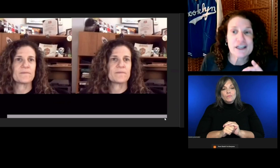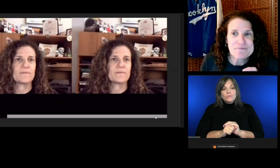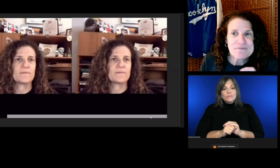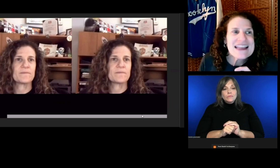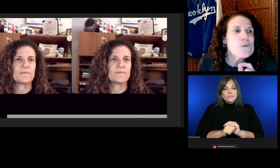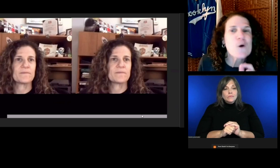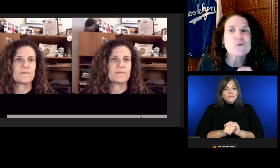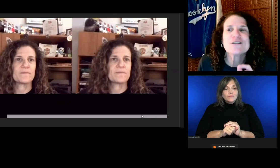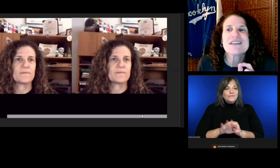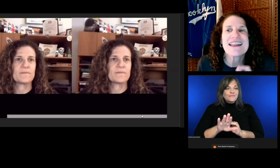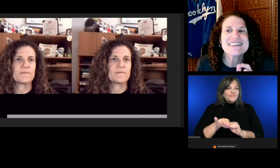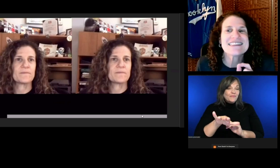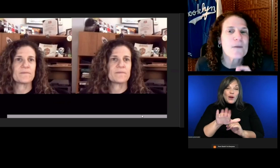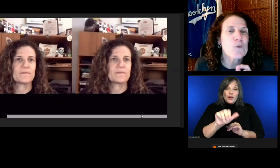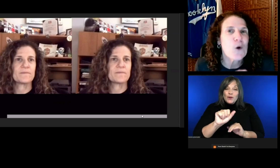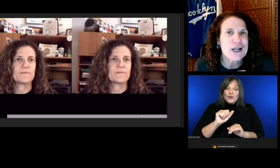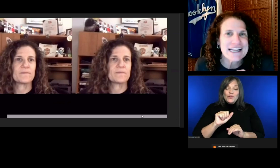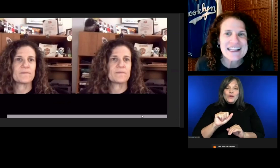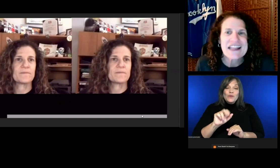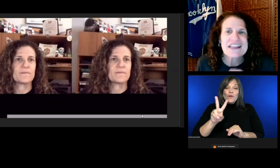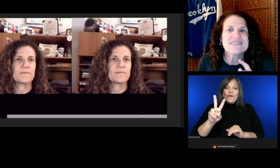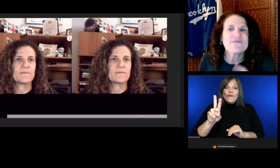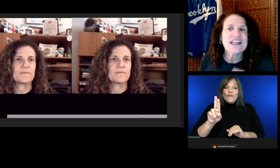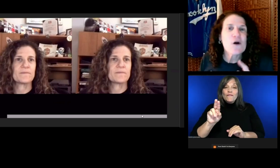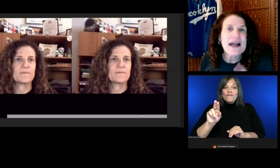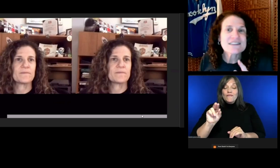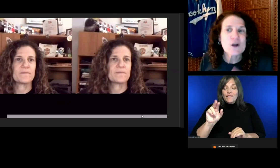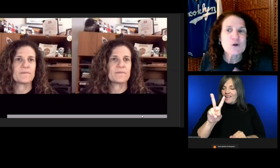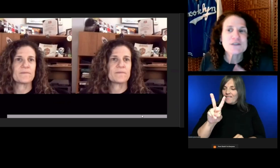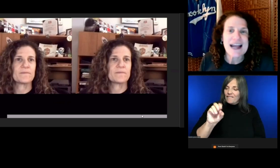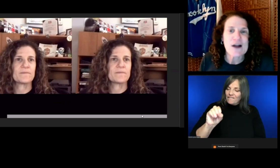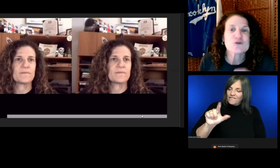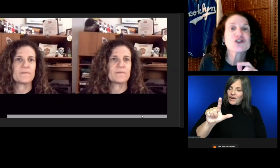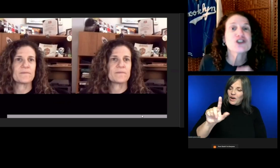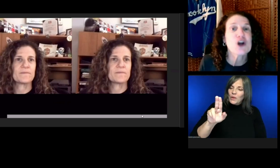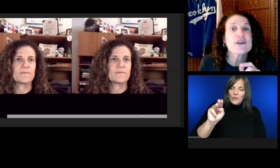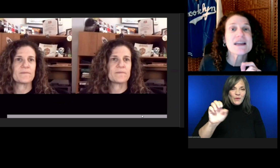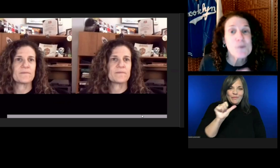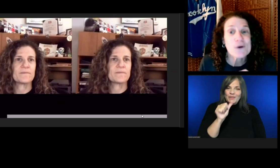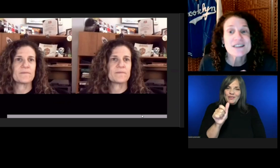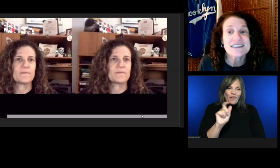This video has no sound, to show the importance of sound.